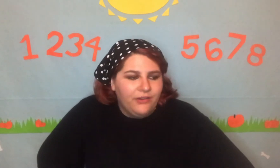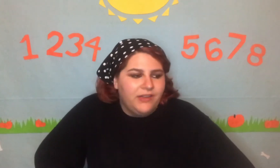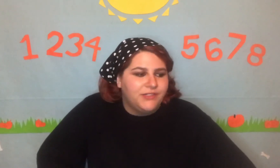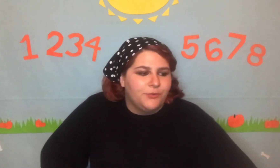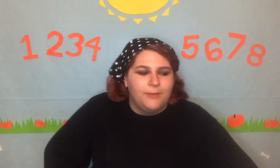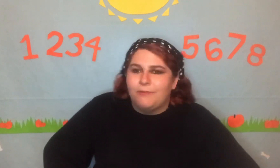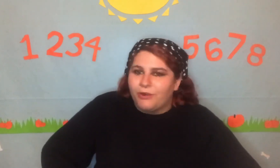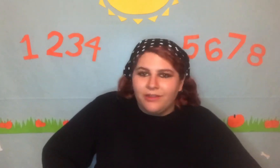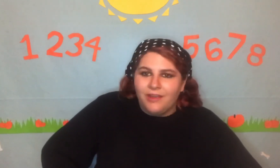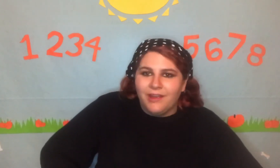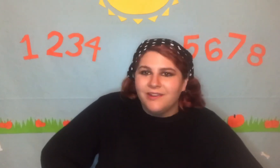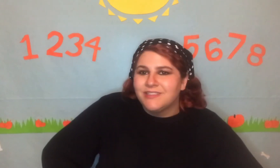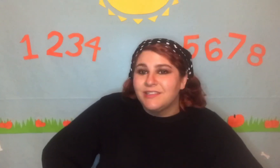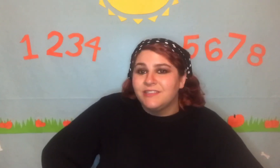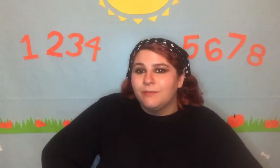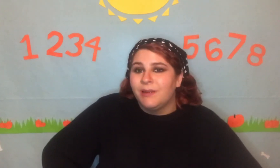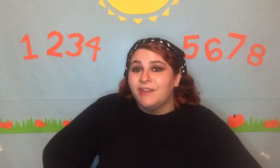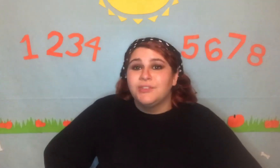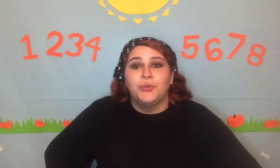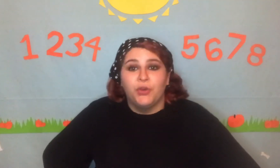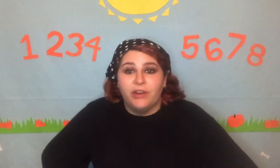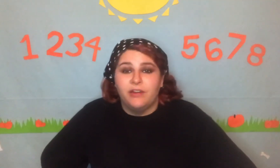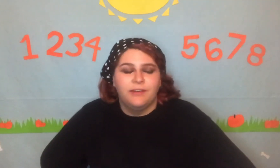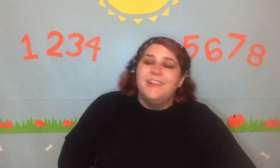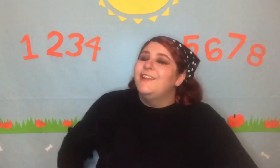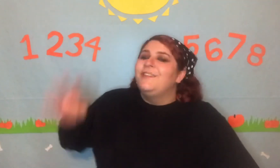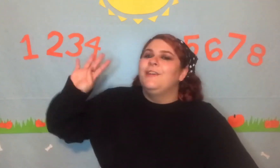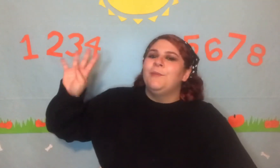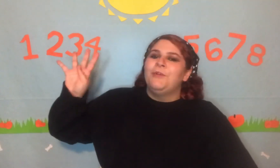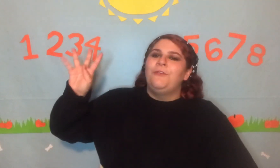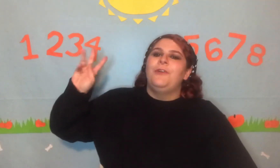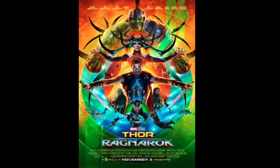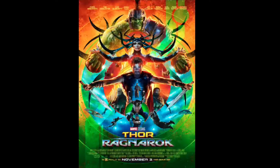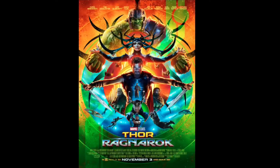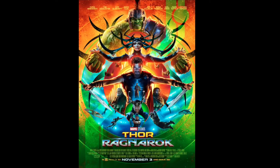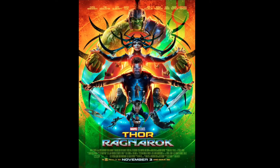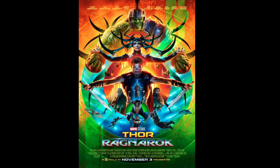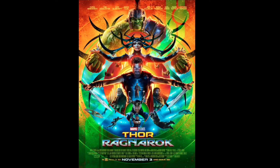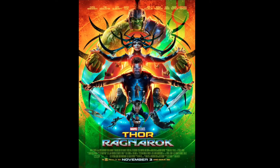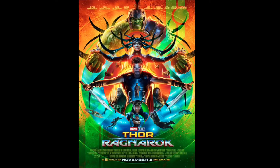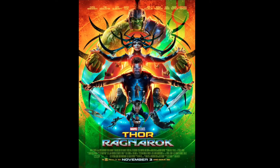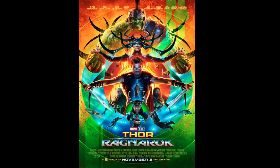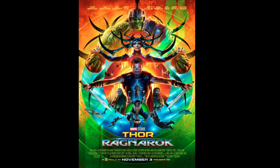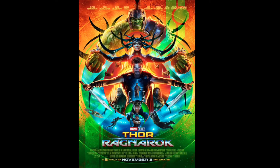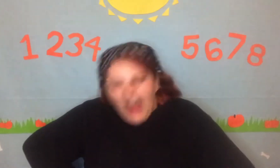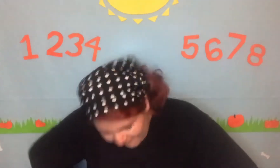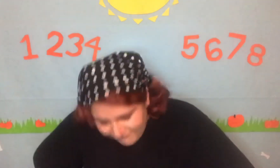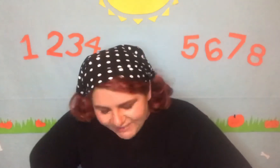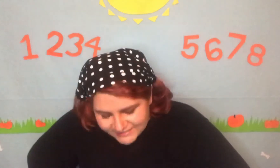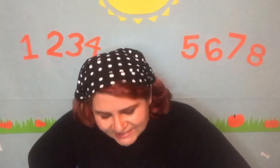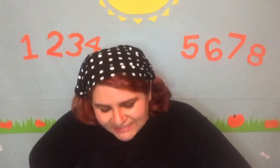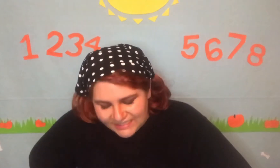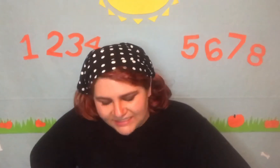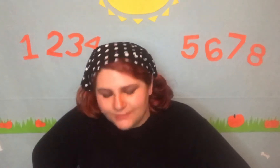to remember anything else except that it's good. Number four. Thor: Ragnarok. Obviously this one is